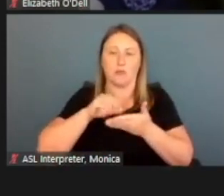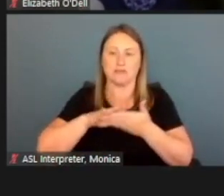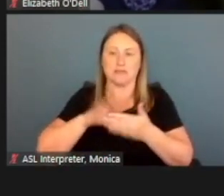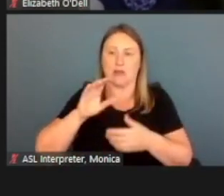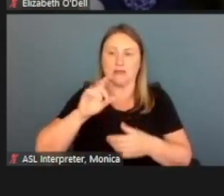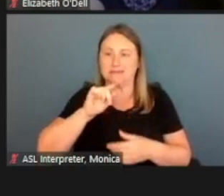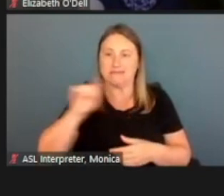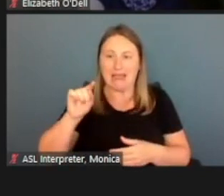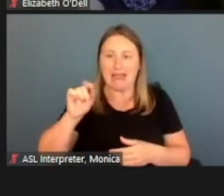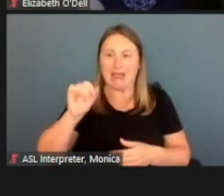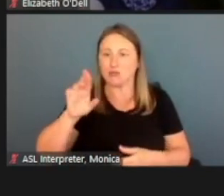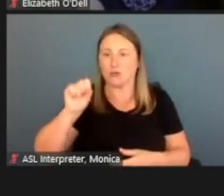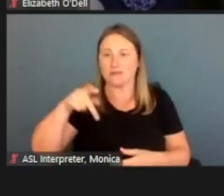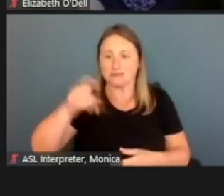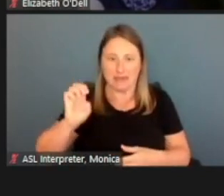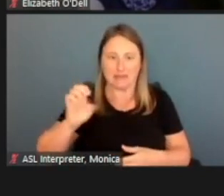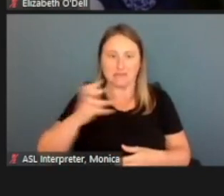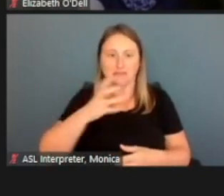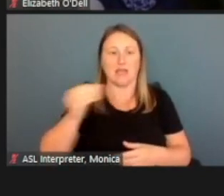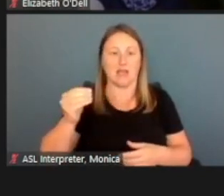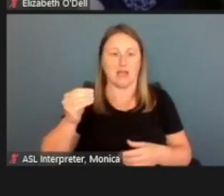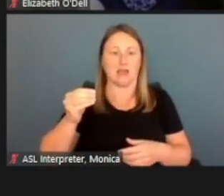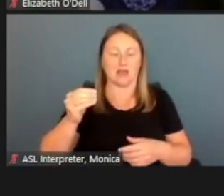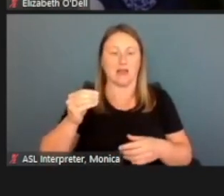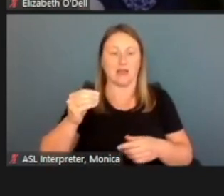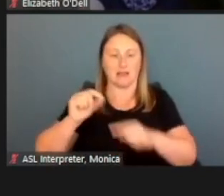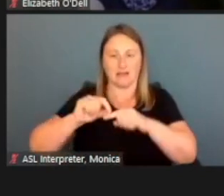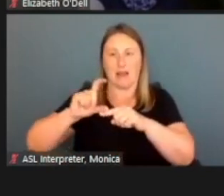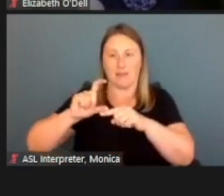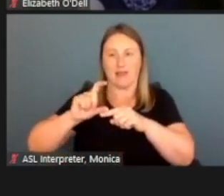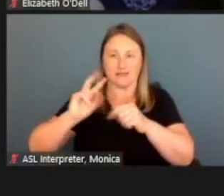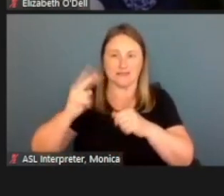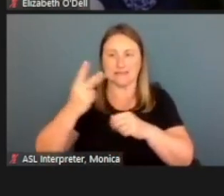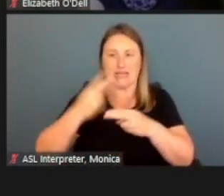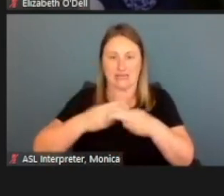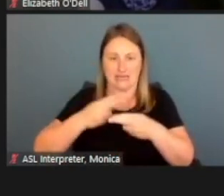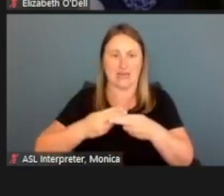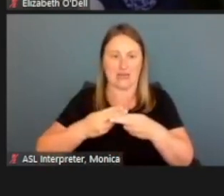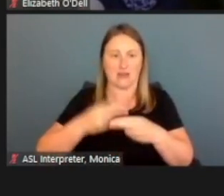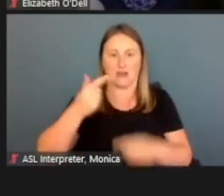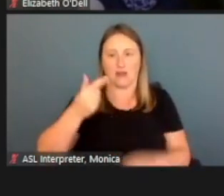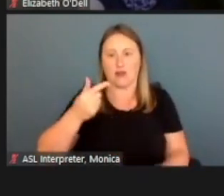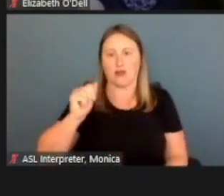and then capitalize that second name, right? So it's Garcia Lopez,